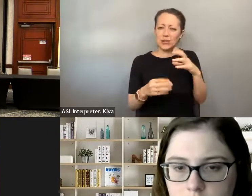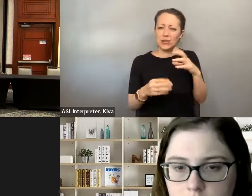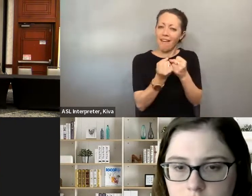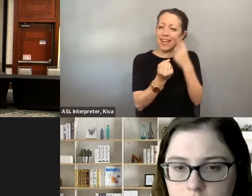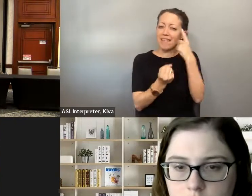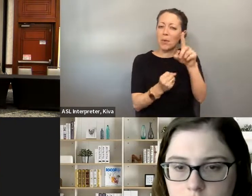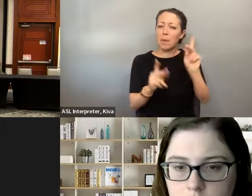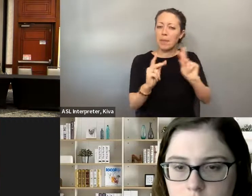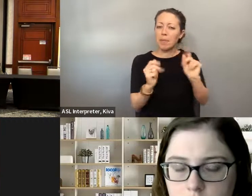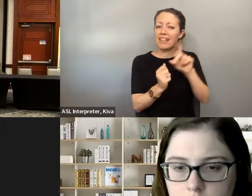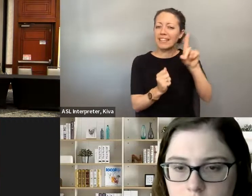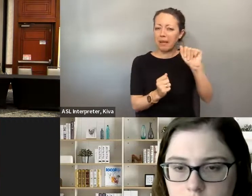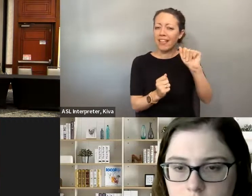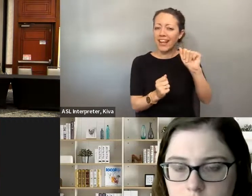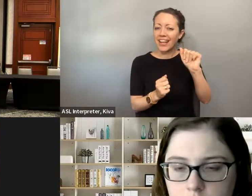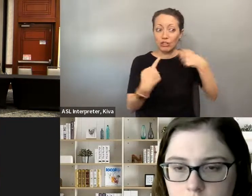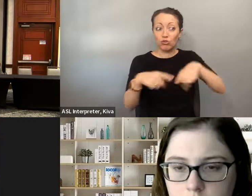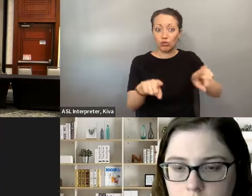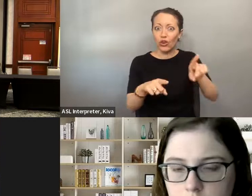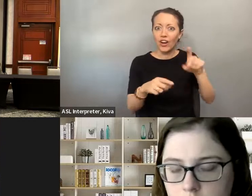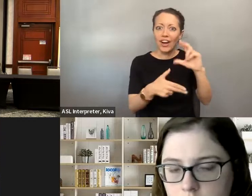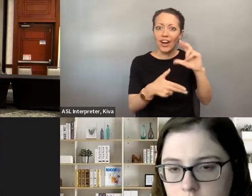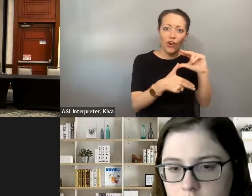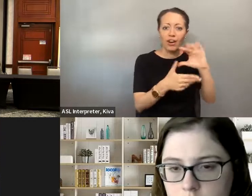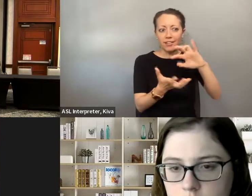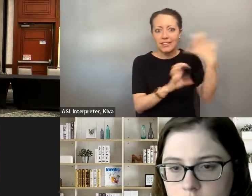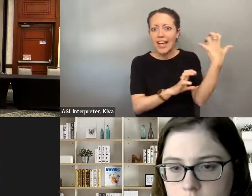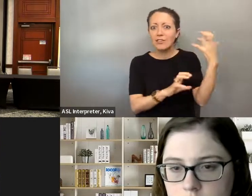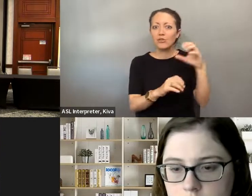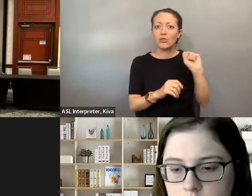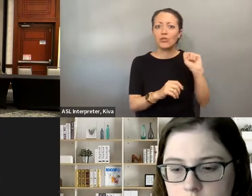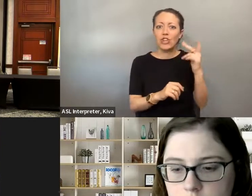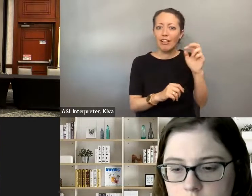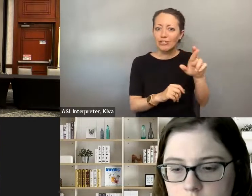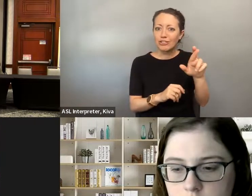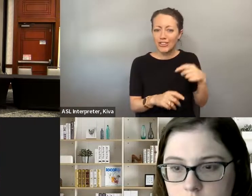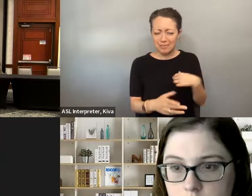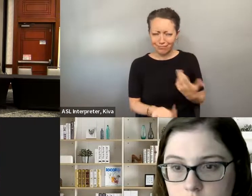later now I am the person that works with the city council and the mayor's administration to advocate for people with